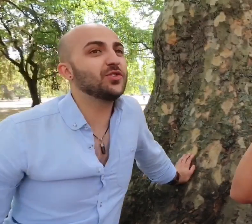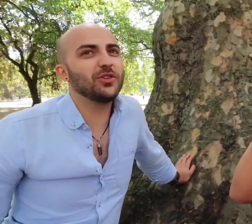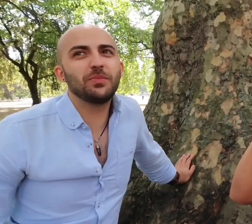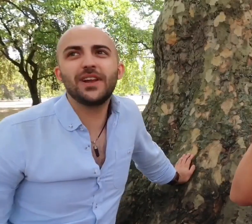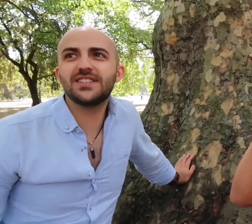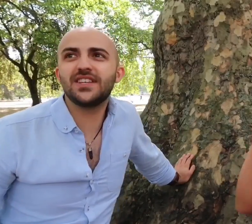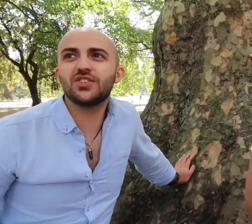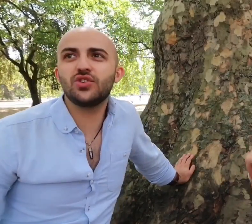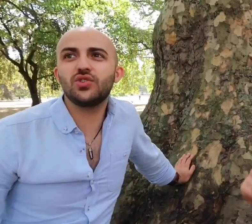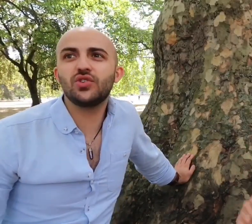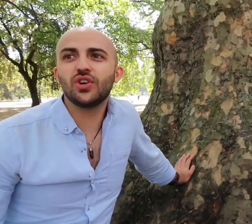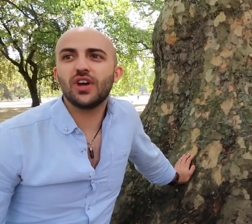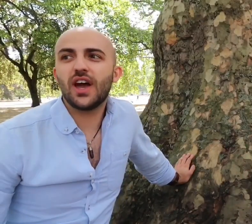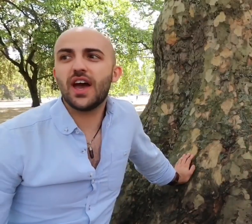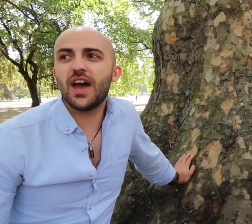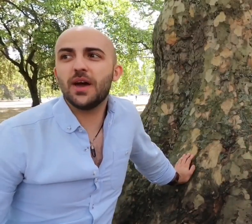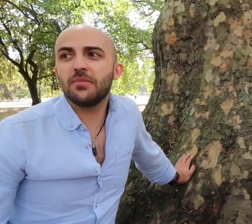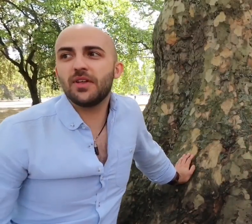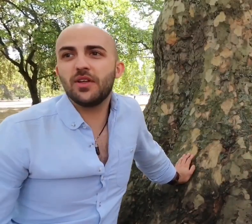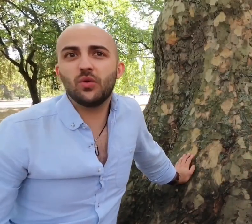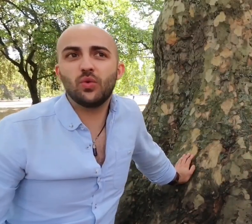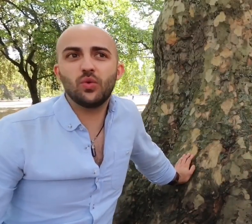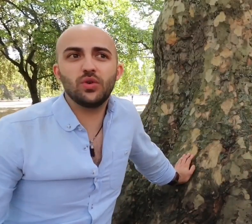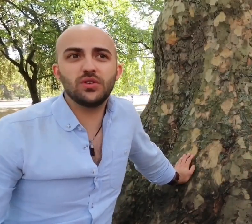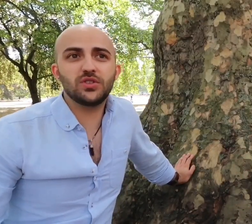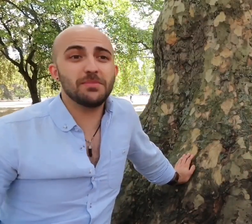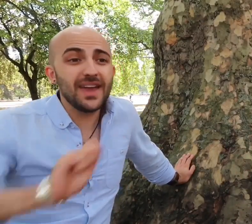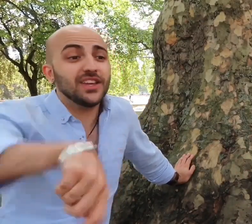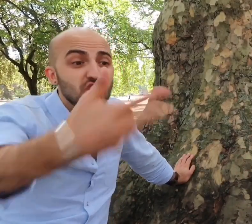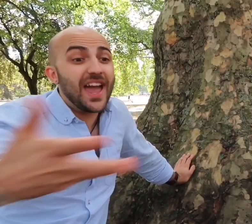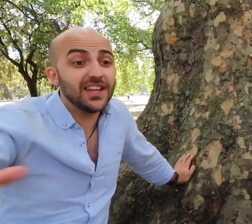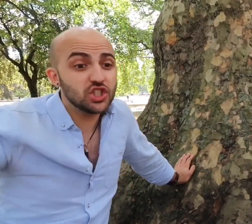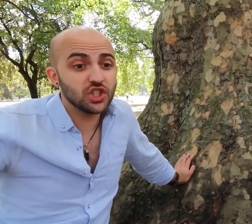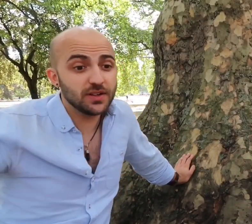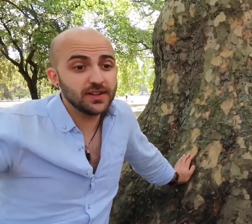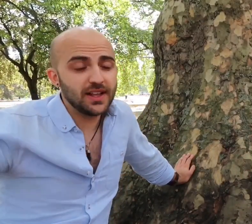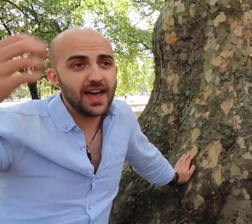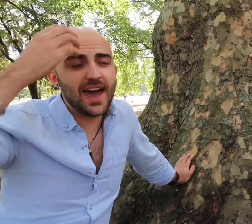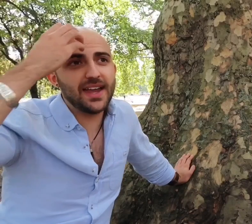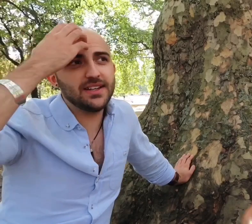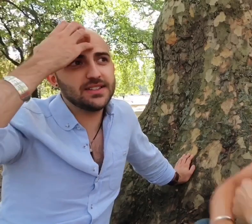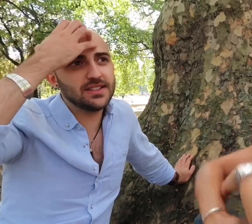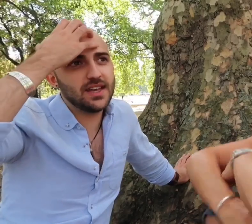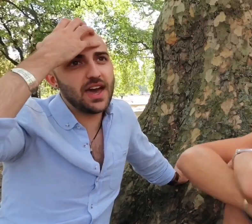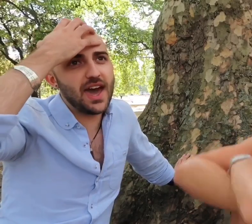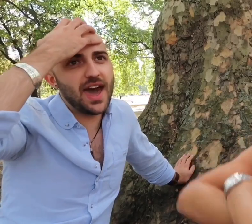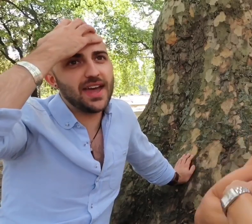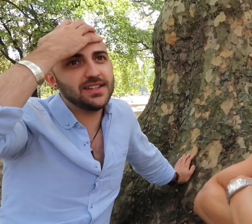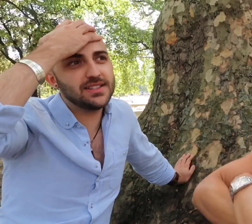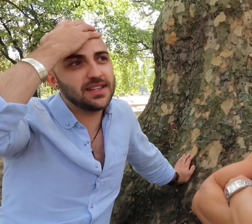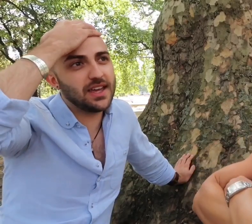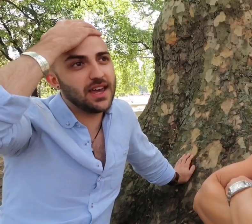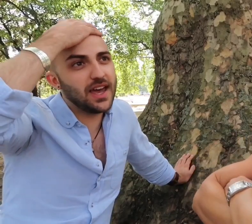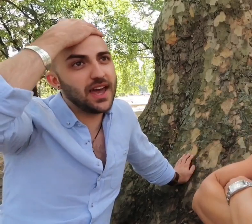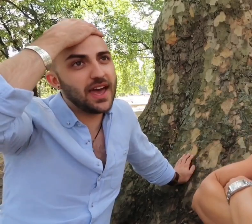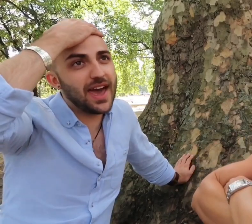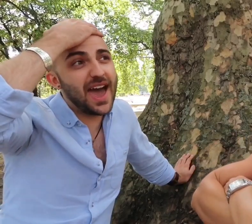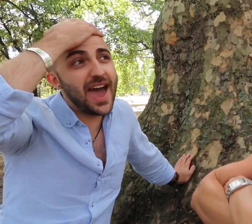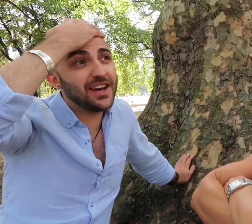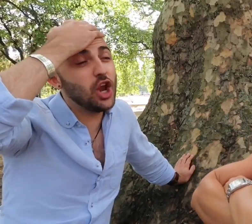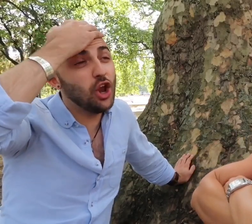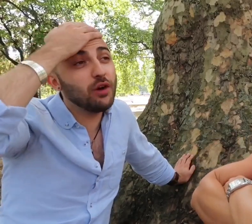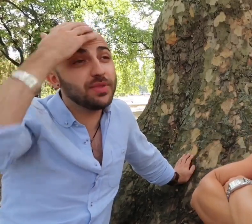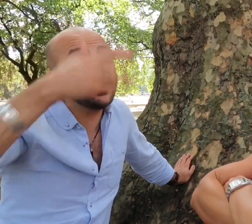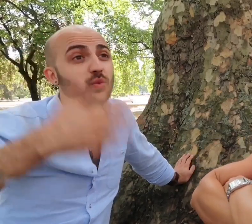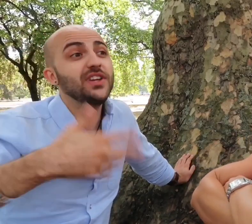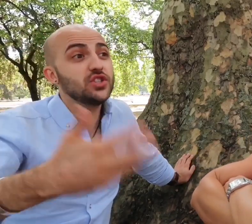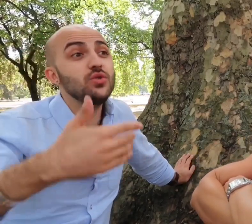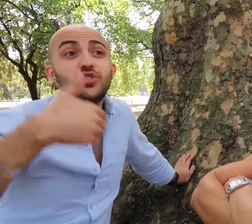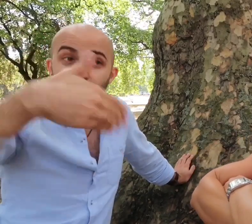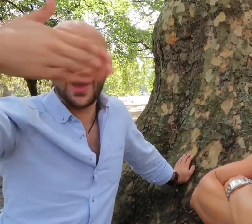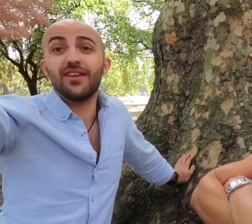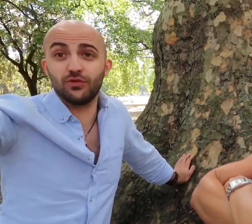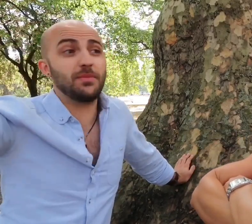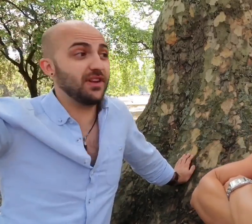responsibility to to make a change and a lot of things we do do have a ripple